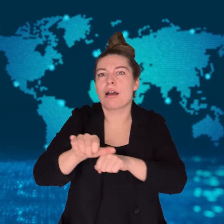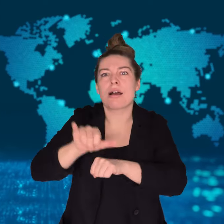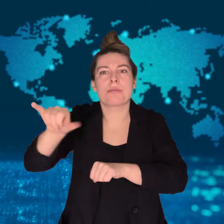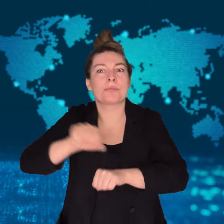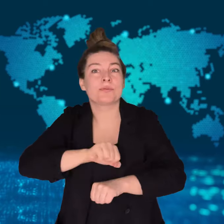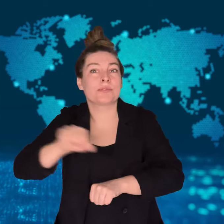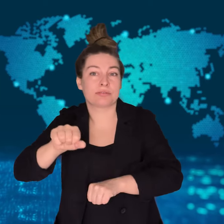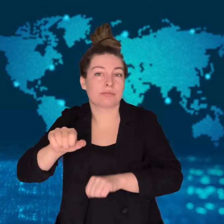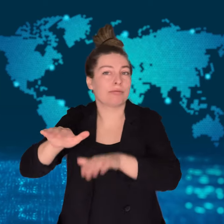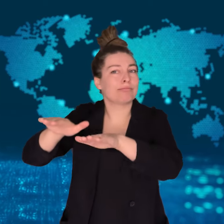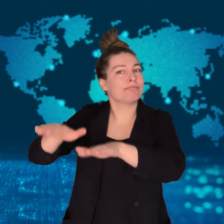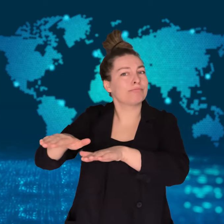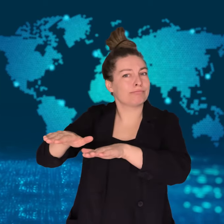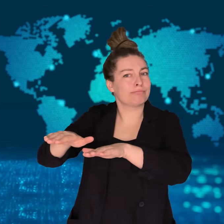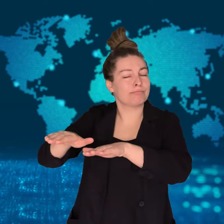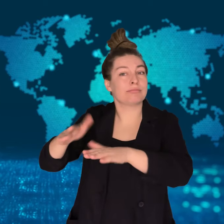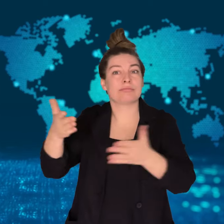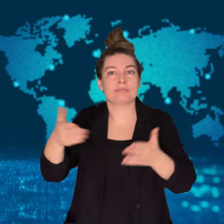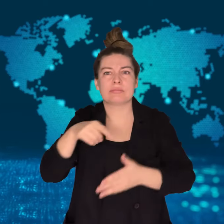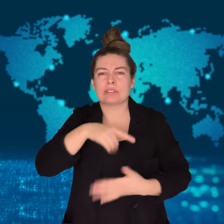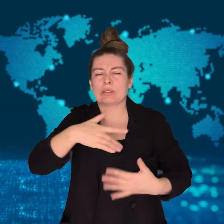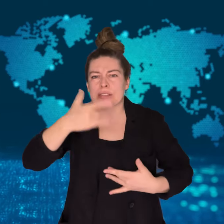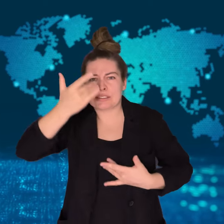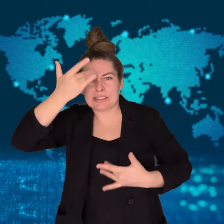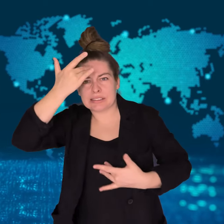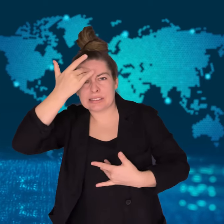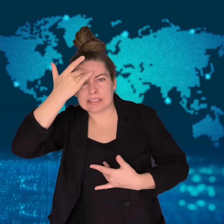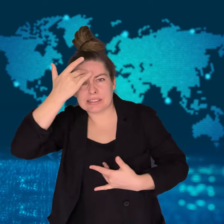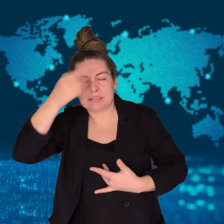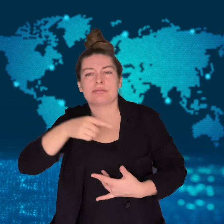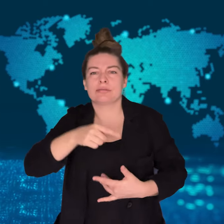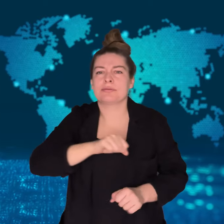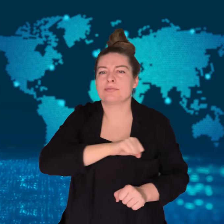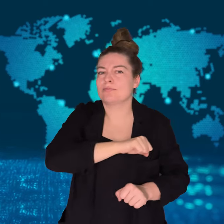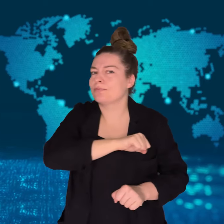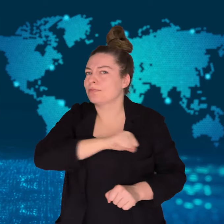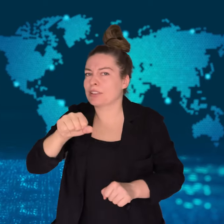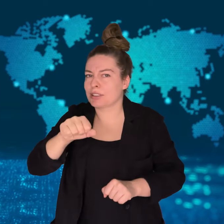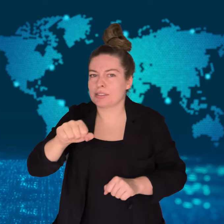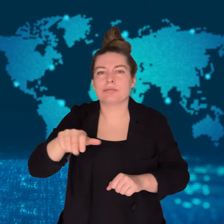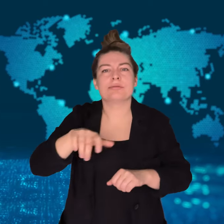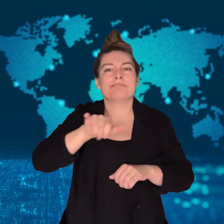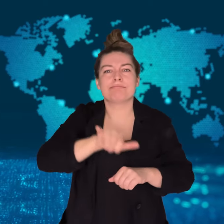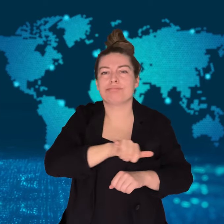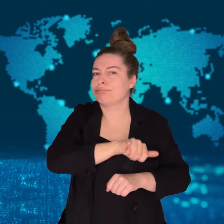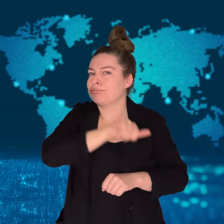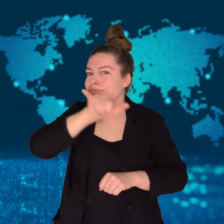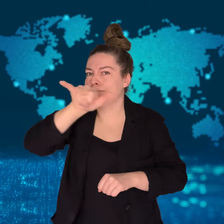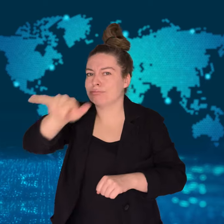While there, a Scandinavian Airlines medical evacuation plane, a Boeing 737-700,